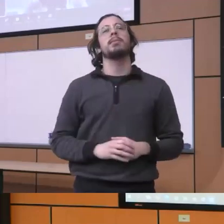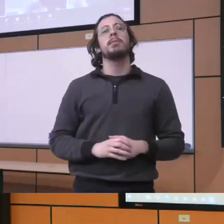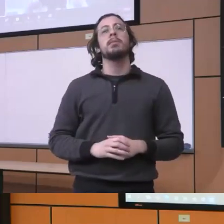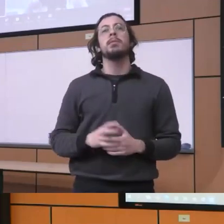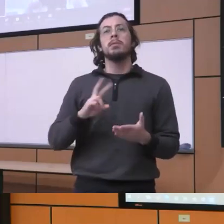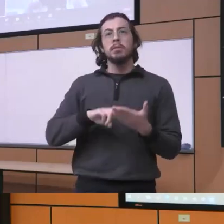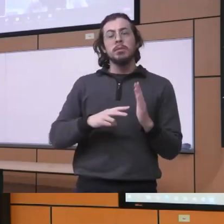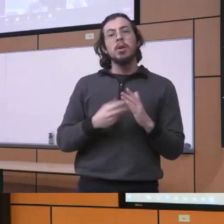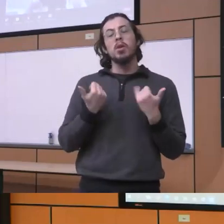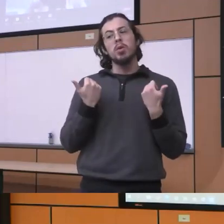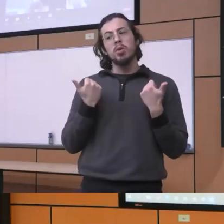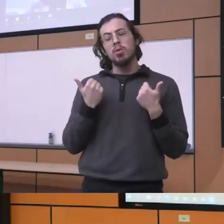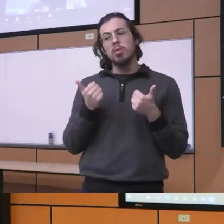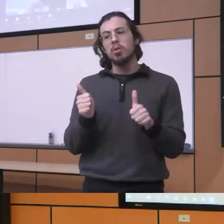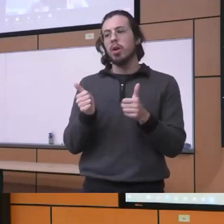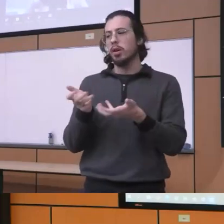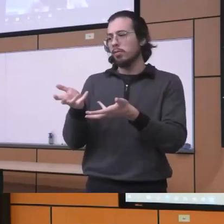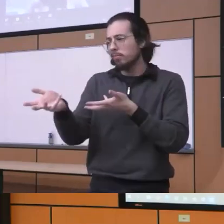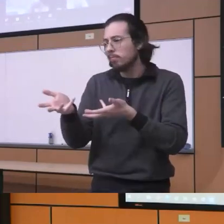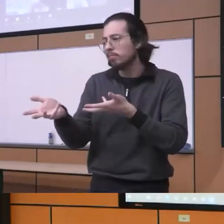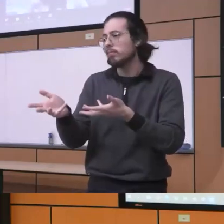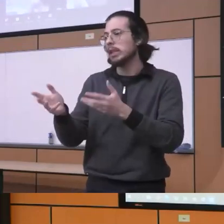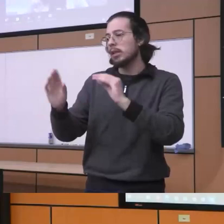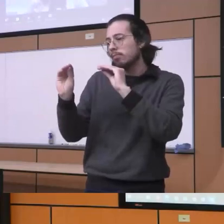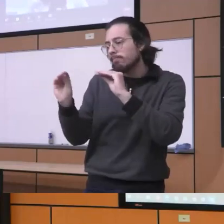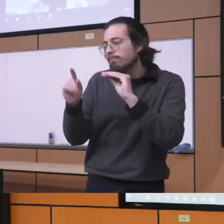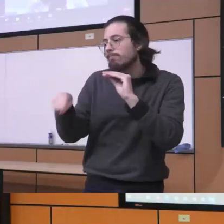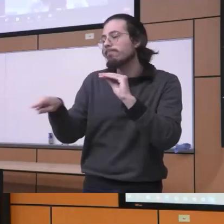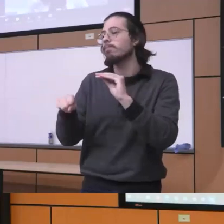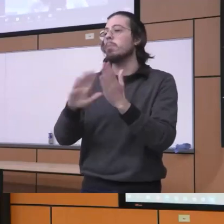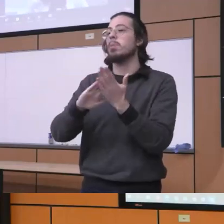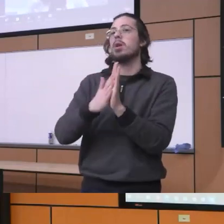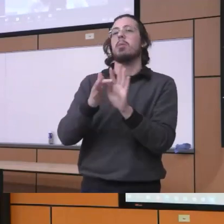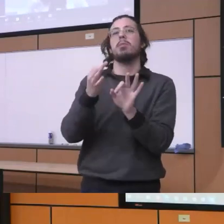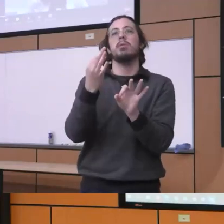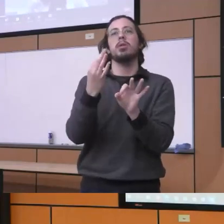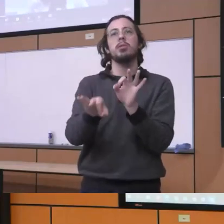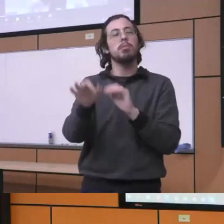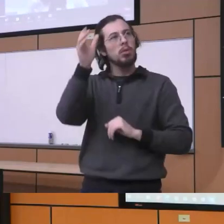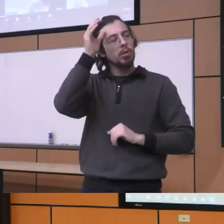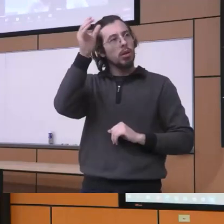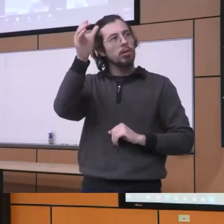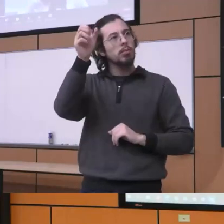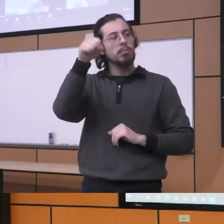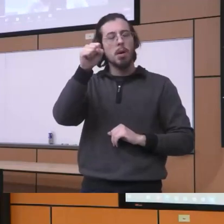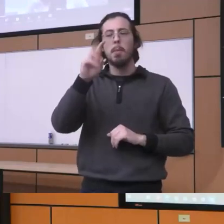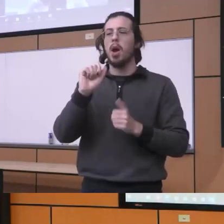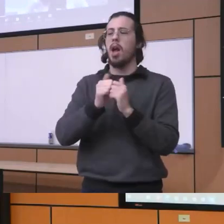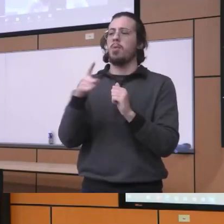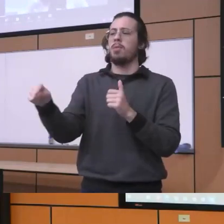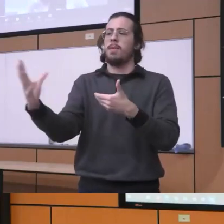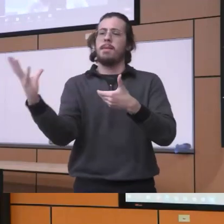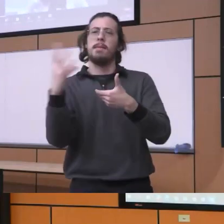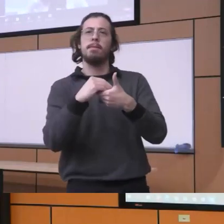them you know make it really simple you know as a concept but how they can be involved even really